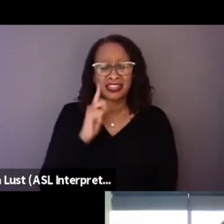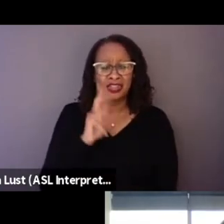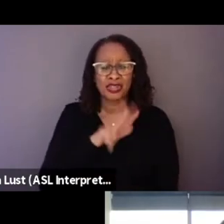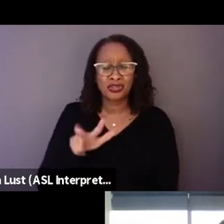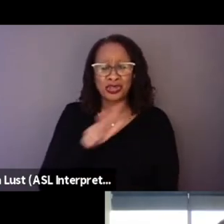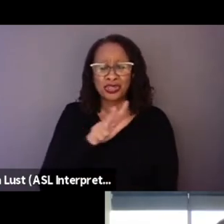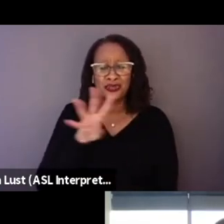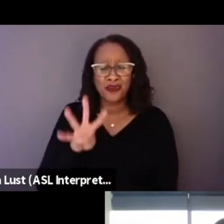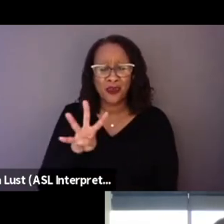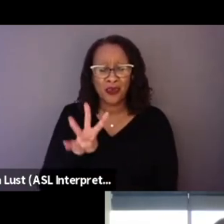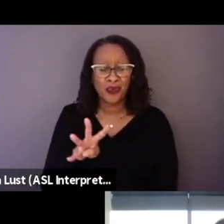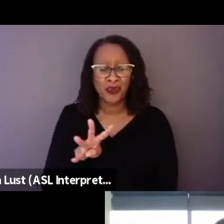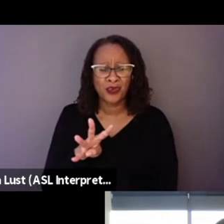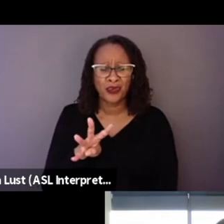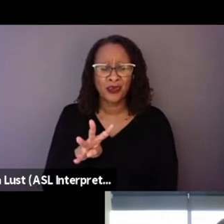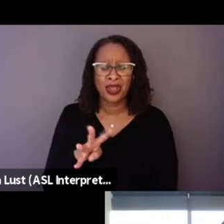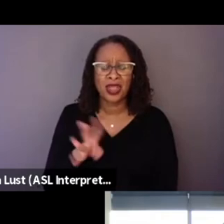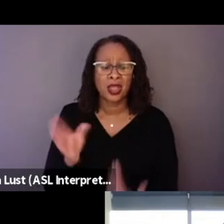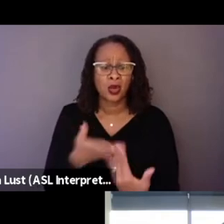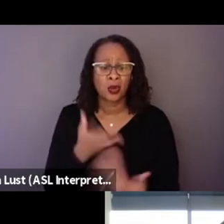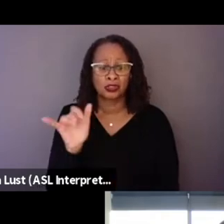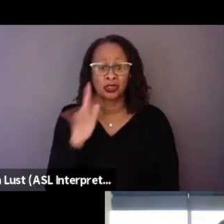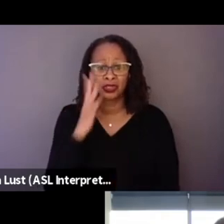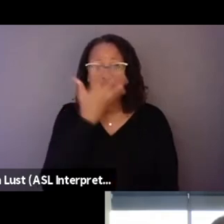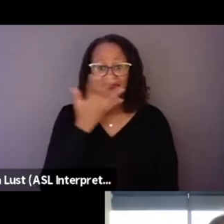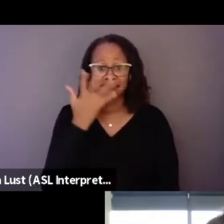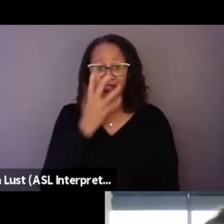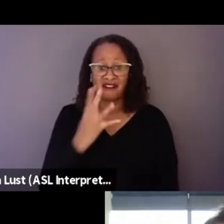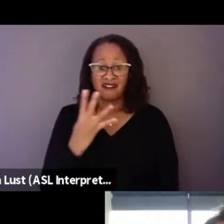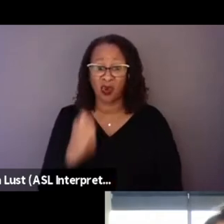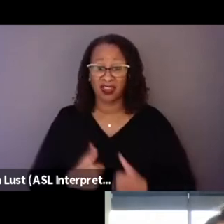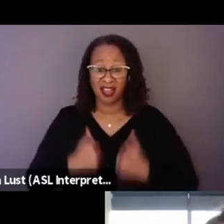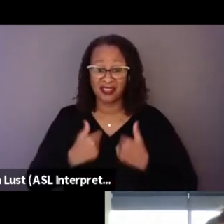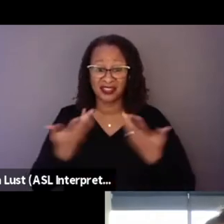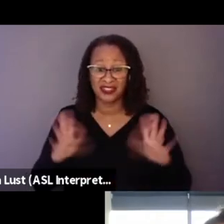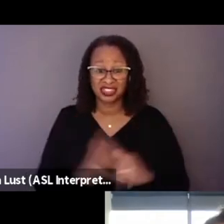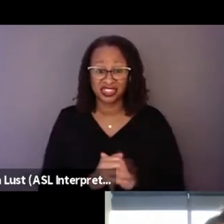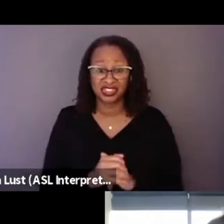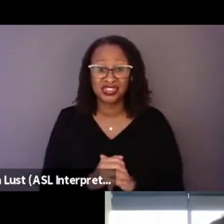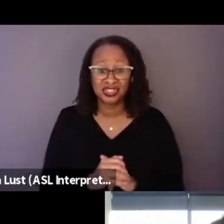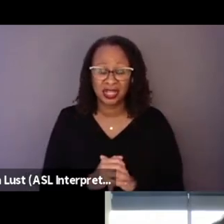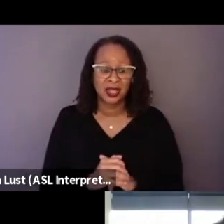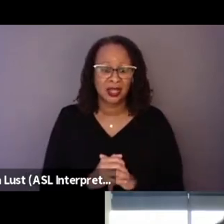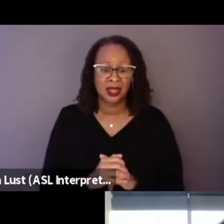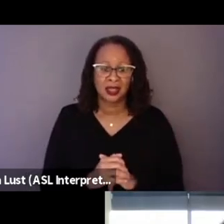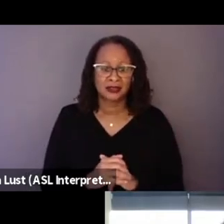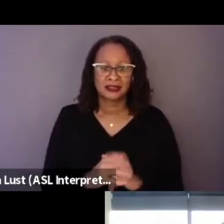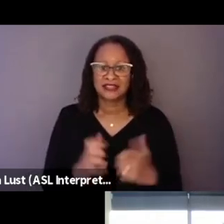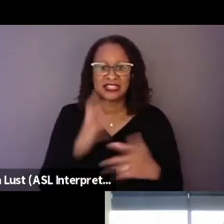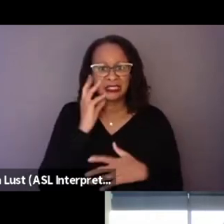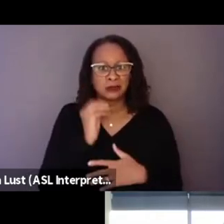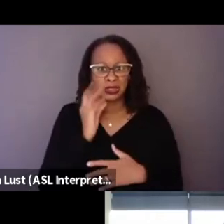and it almost looked like they had like four lives. You know, their lives are so random, they've experienced so much.